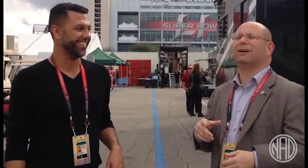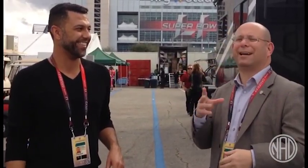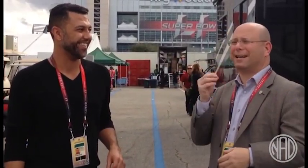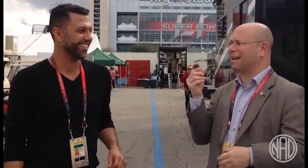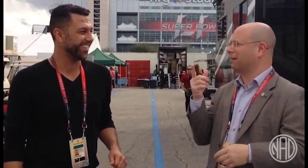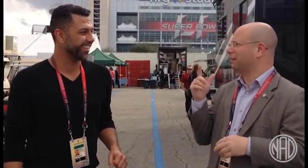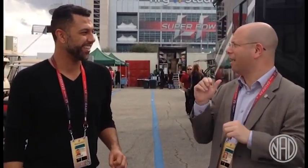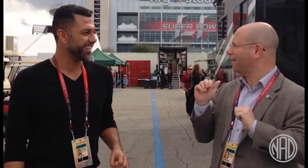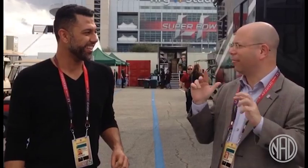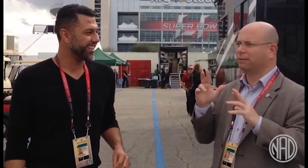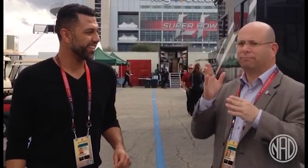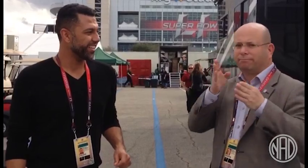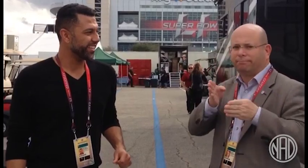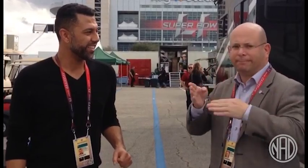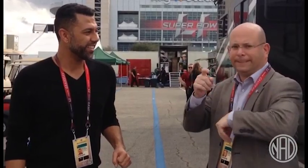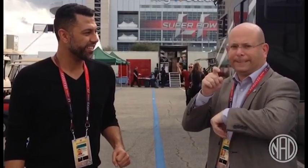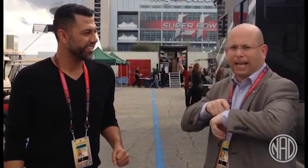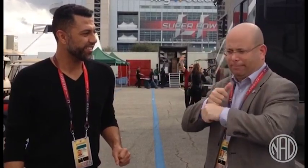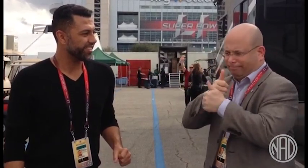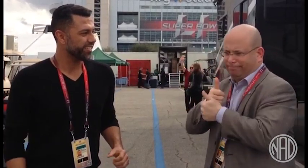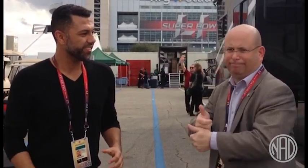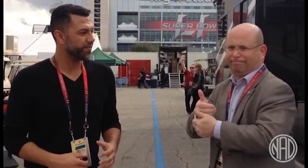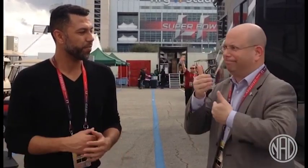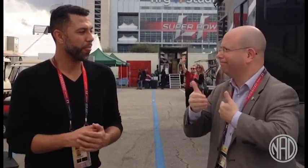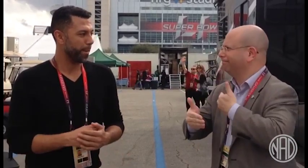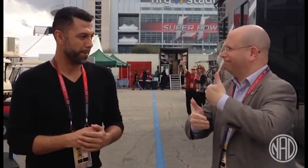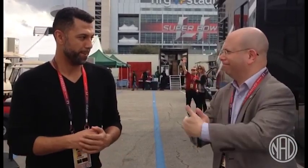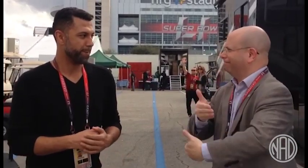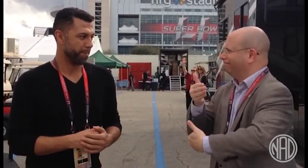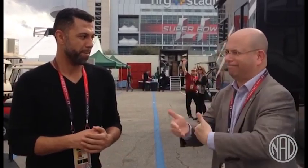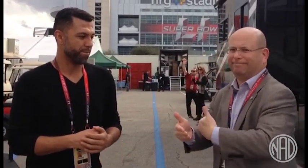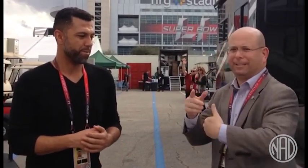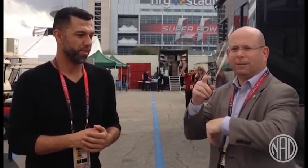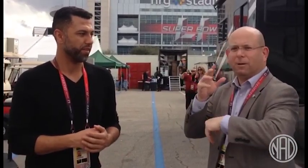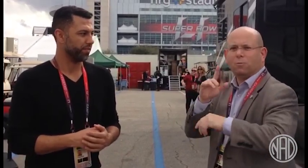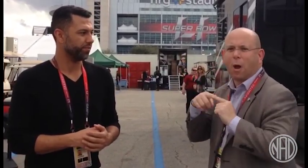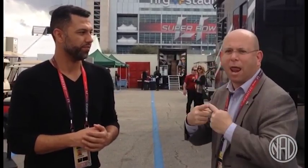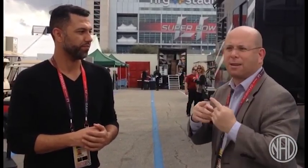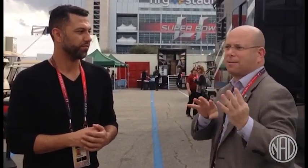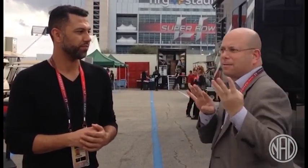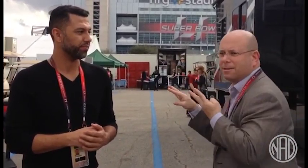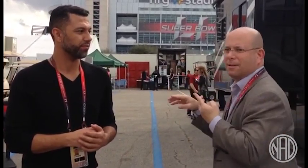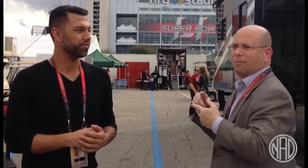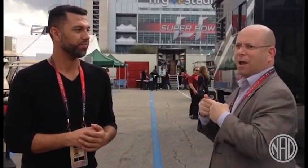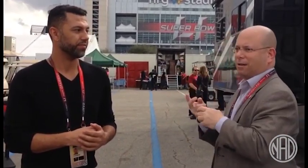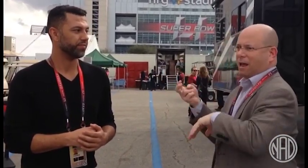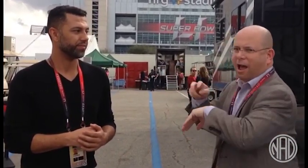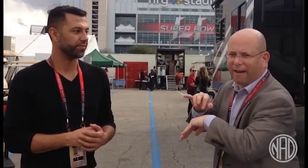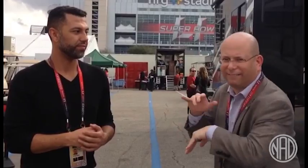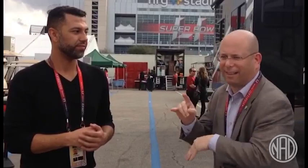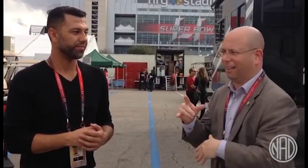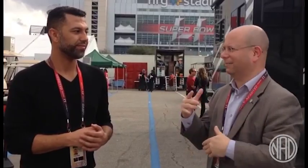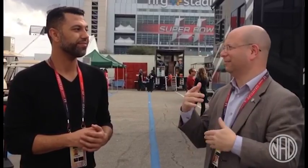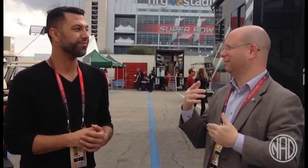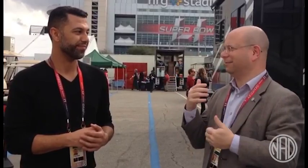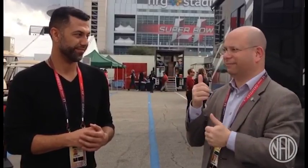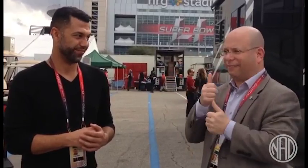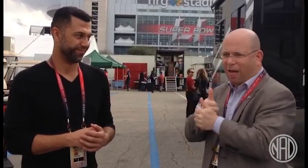Everyone here is on a tight schedule -- when to go, when to walk on the field, and so on.